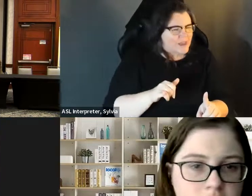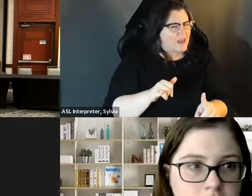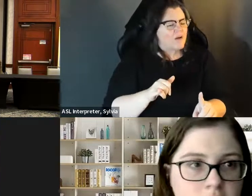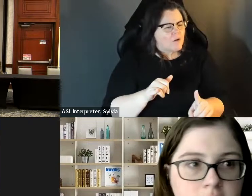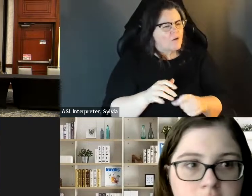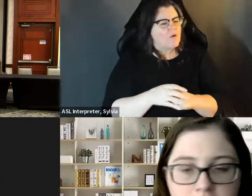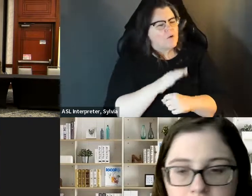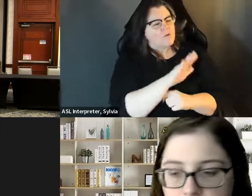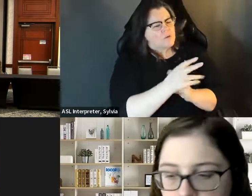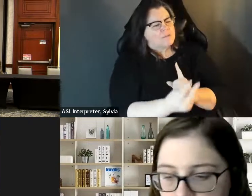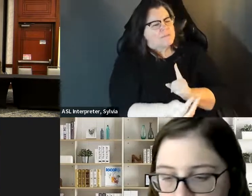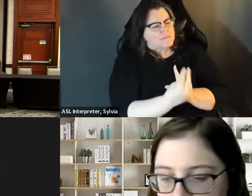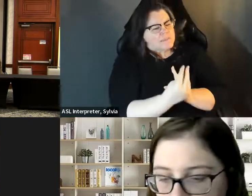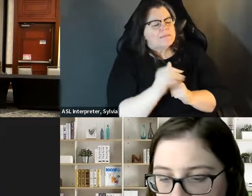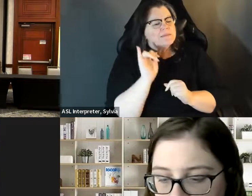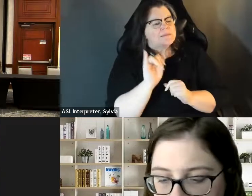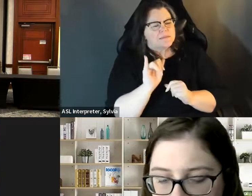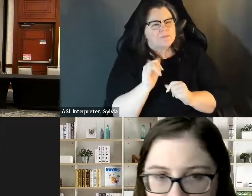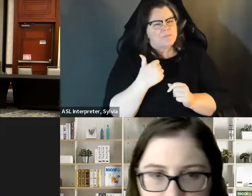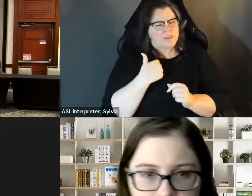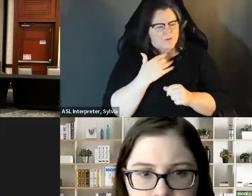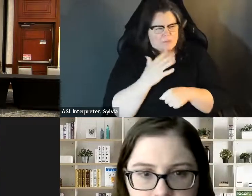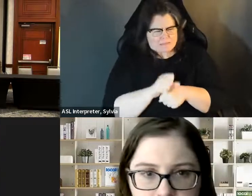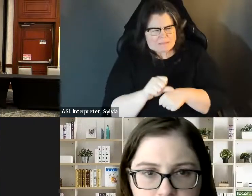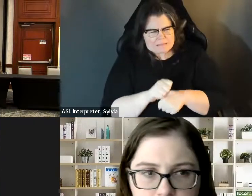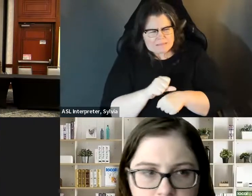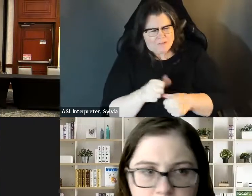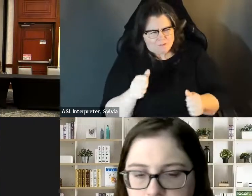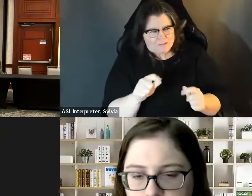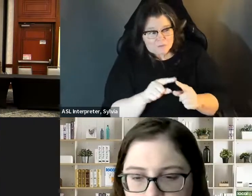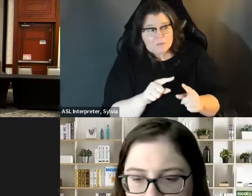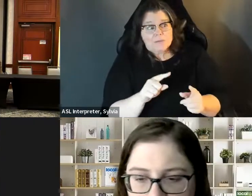really want to drill down into getting their reasoning why